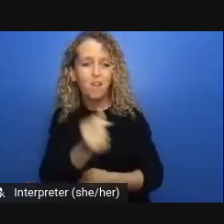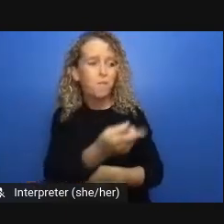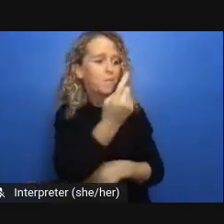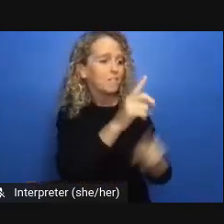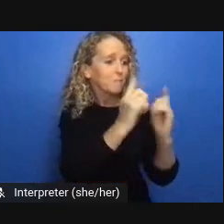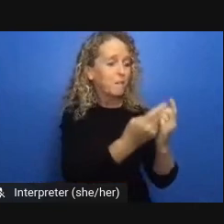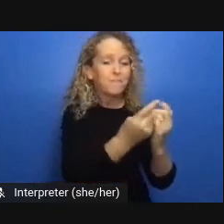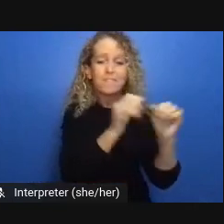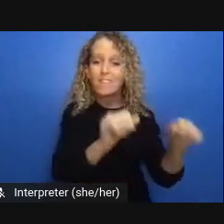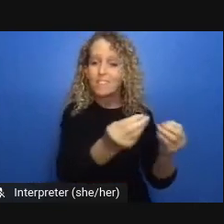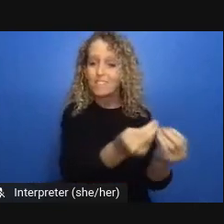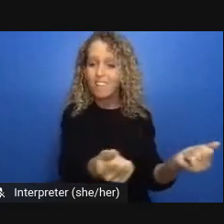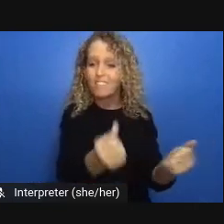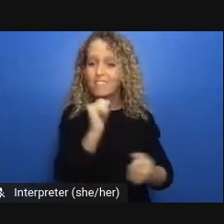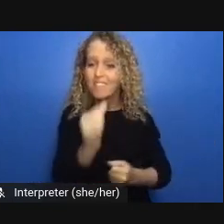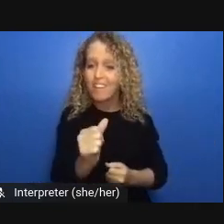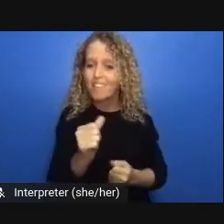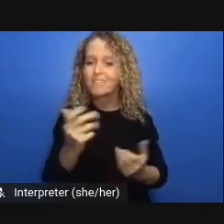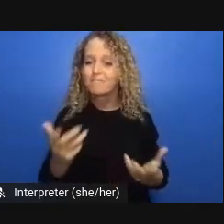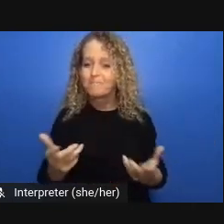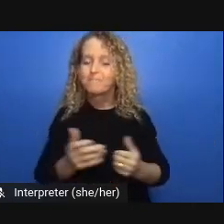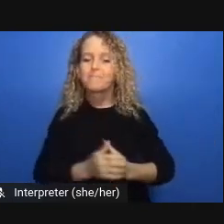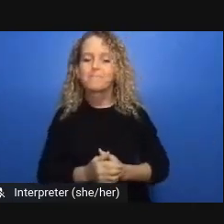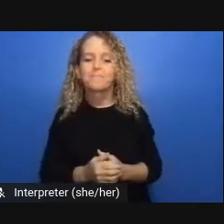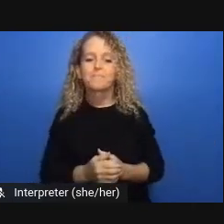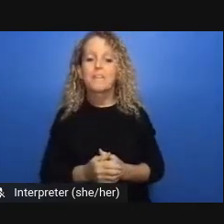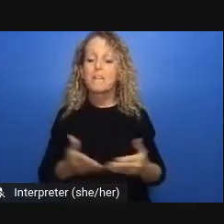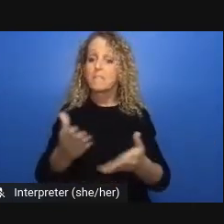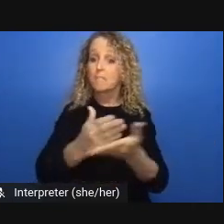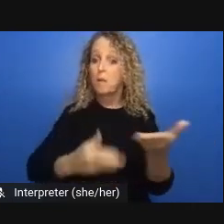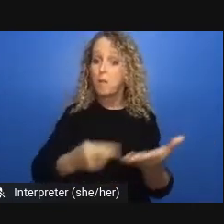and so I'm going to turn this over to Sheila right now and very very thankful that we've got